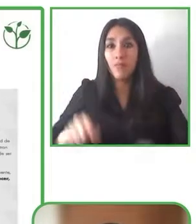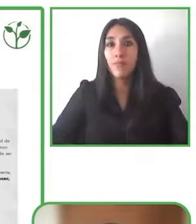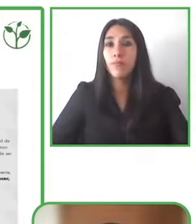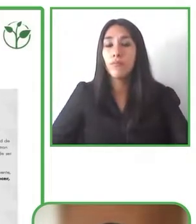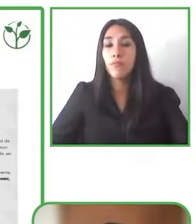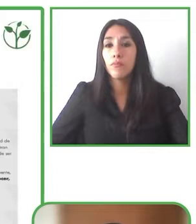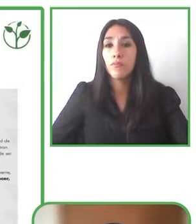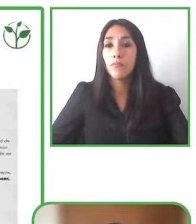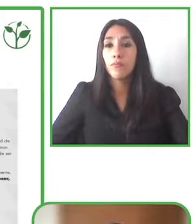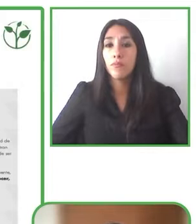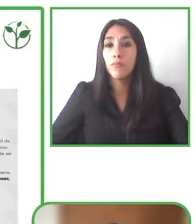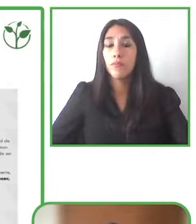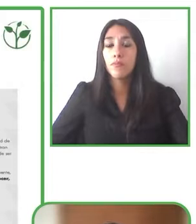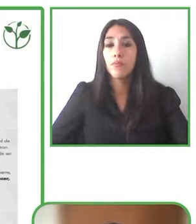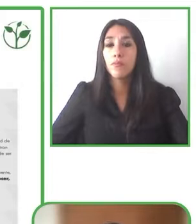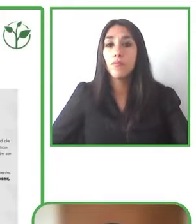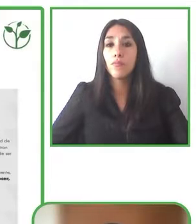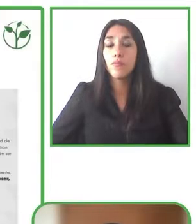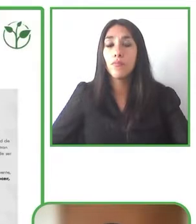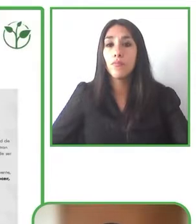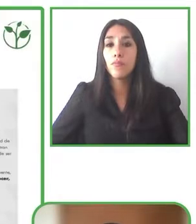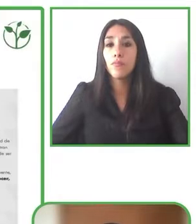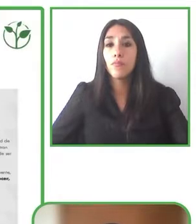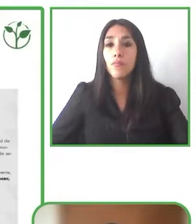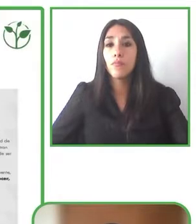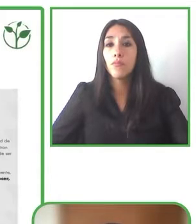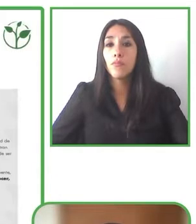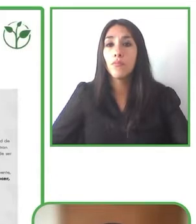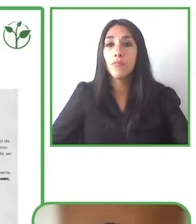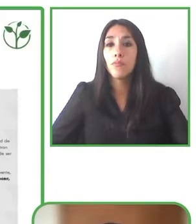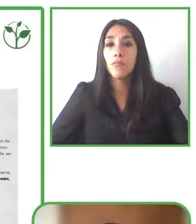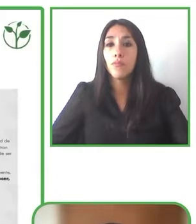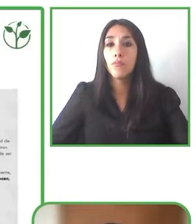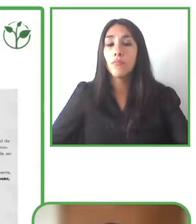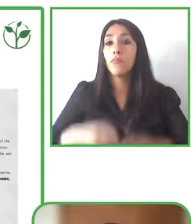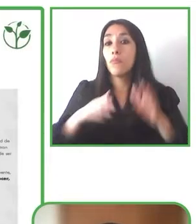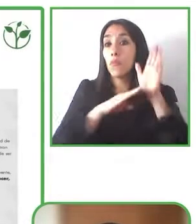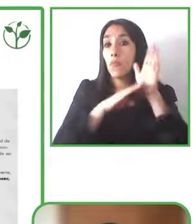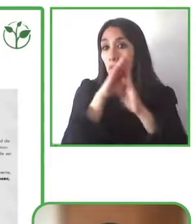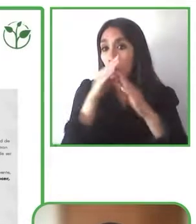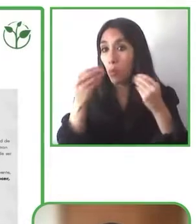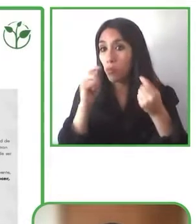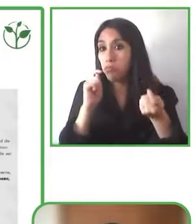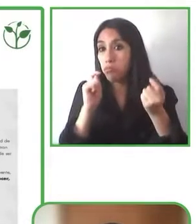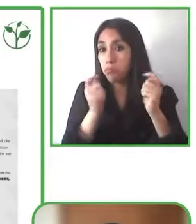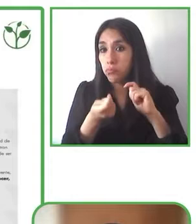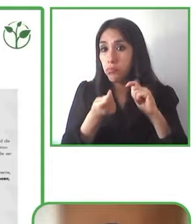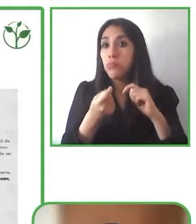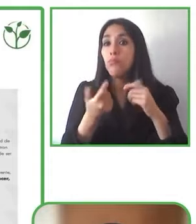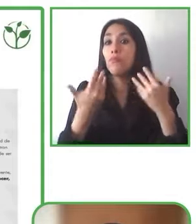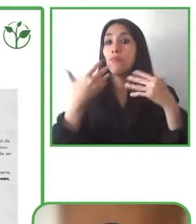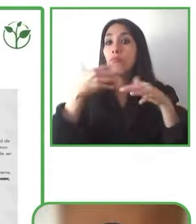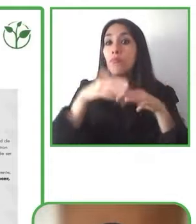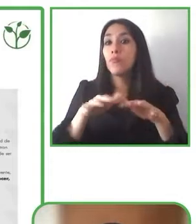can develop integrally, a whole development when we